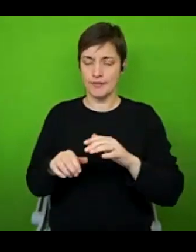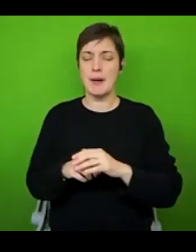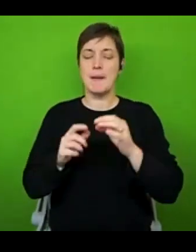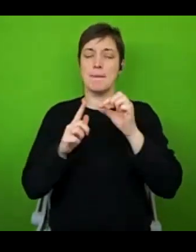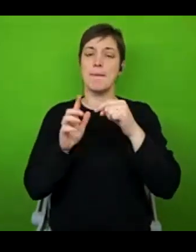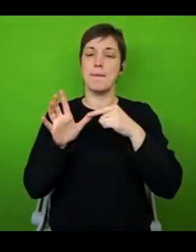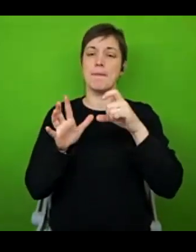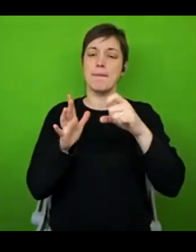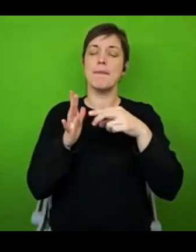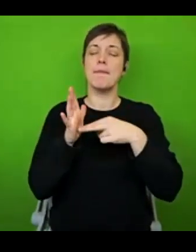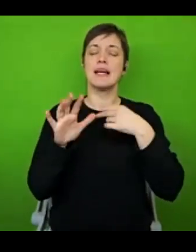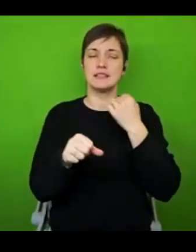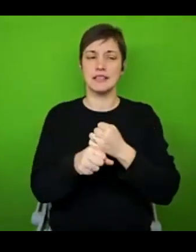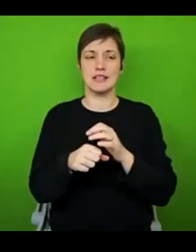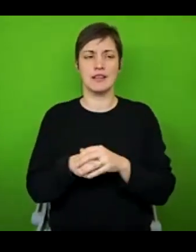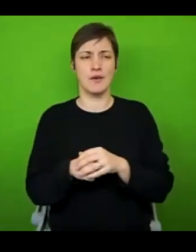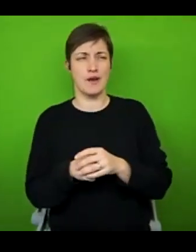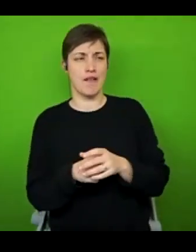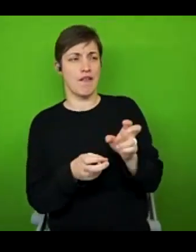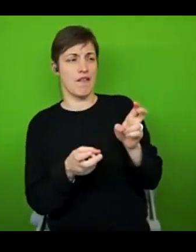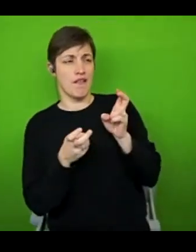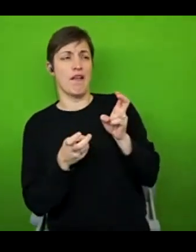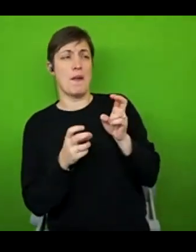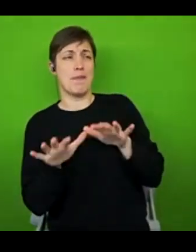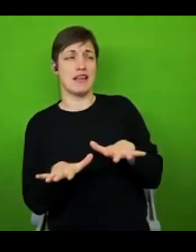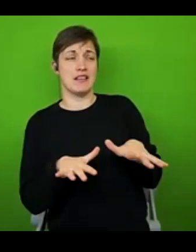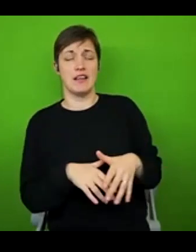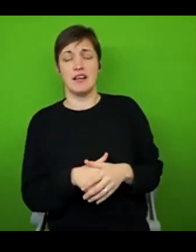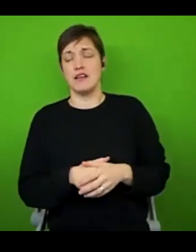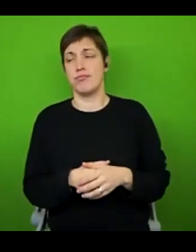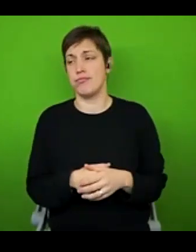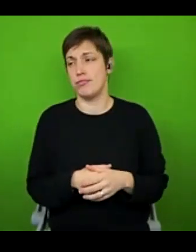automatically do a little internal eye roll sometimes don't you, because pacing is one of those buzzwords in the